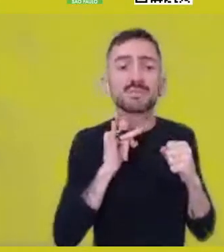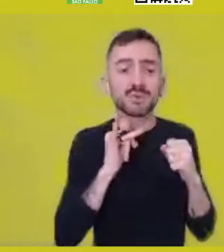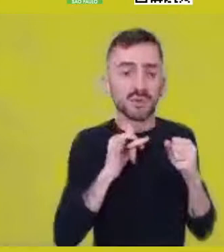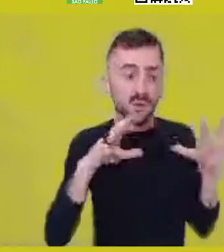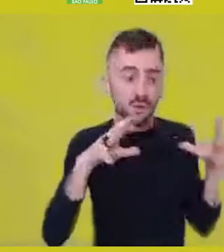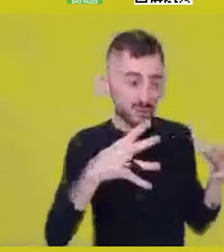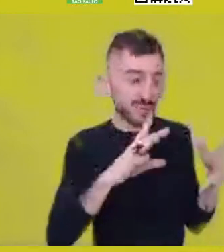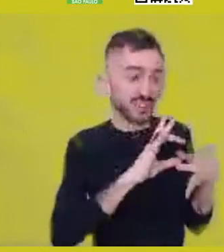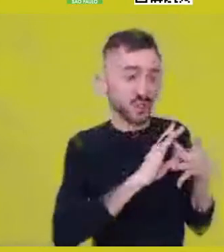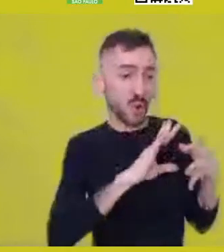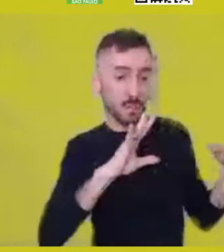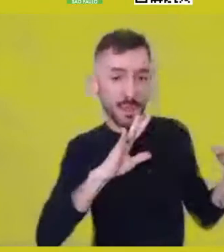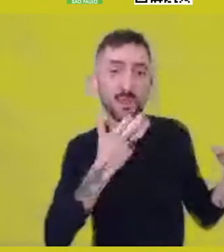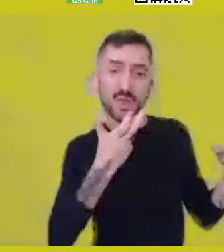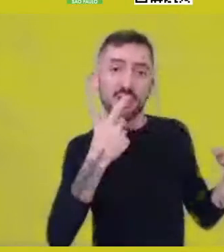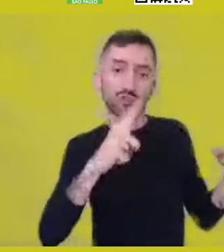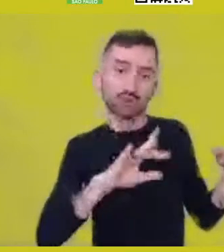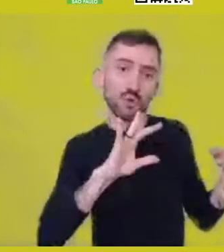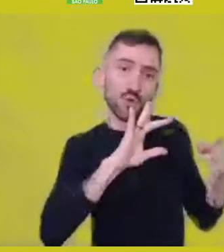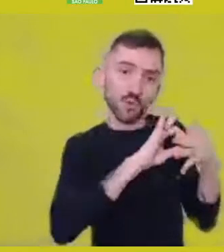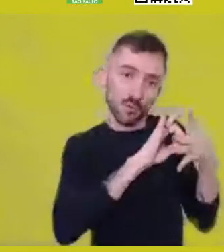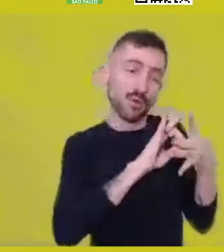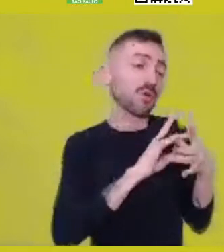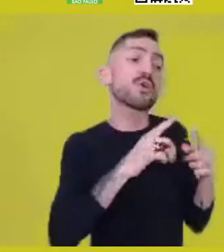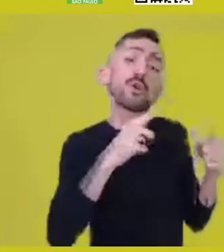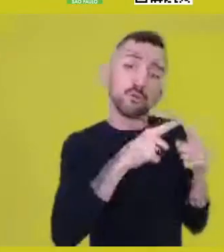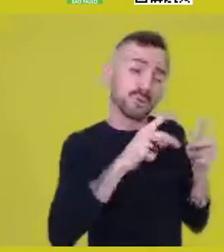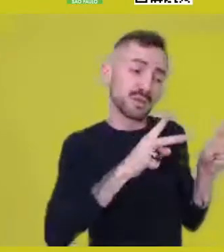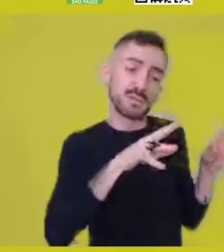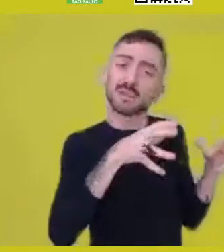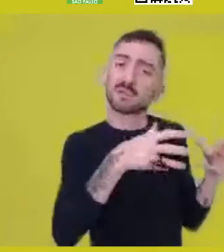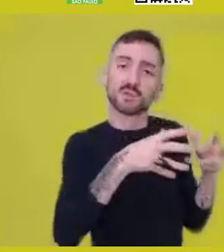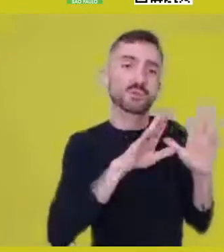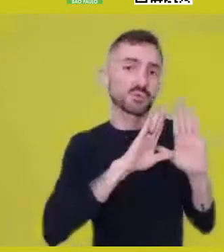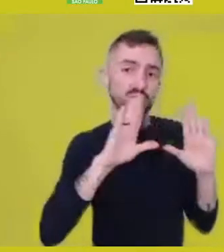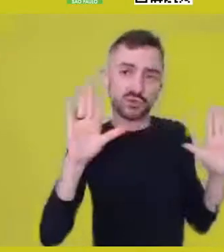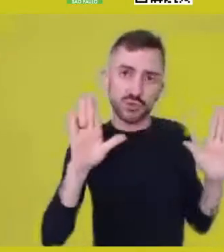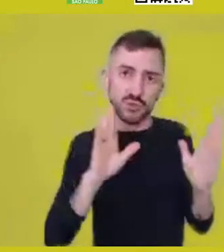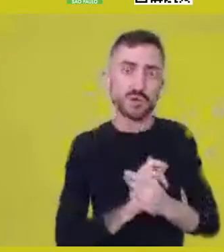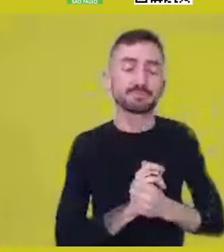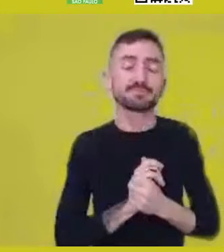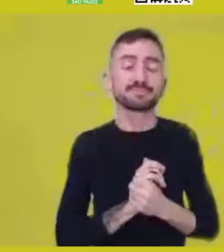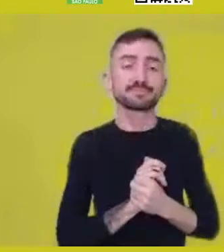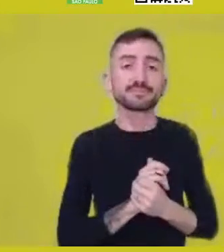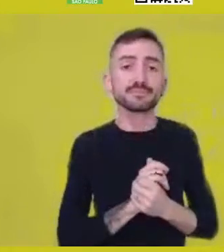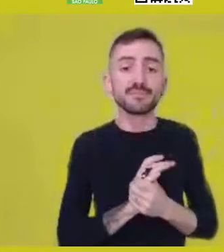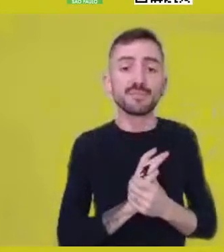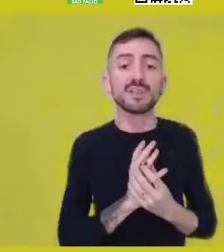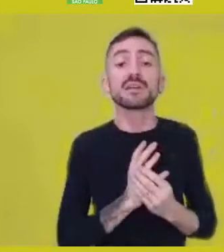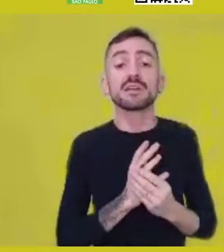and it is fundamental that those bonds are restored